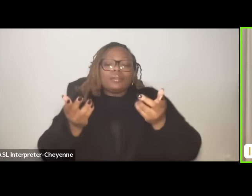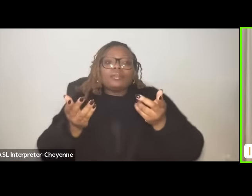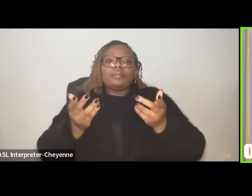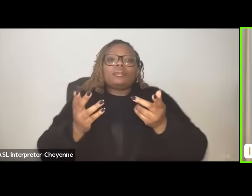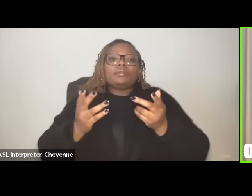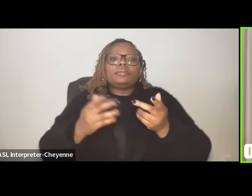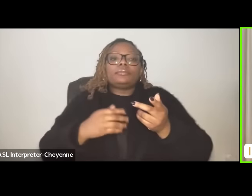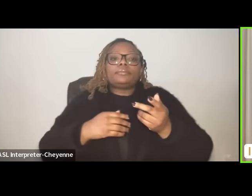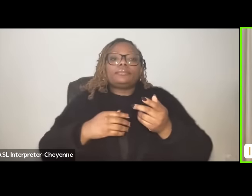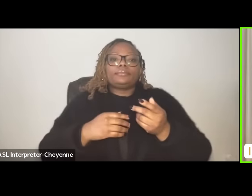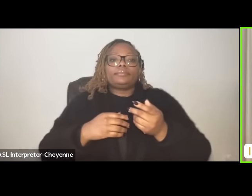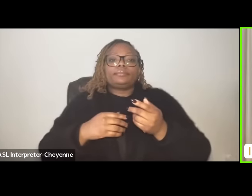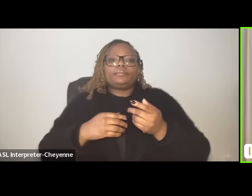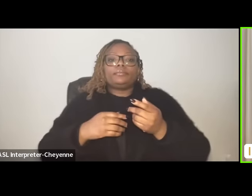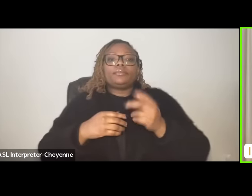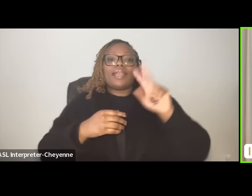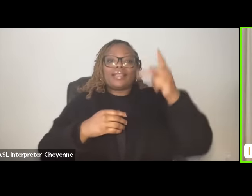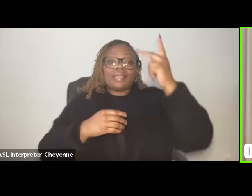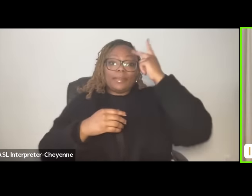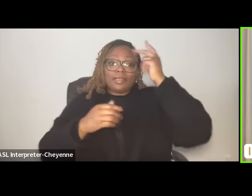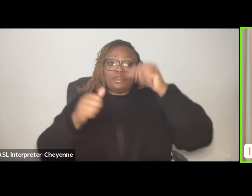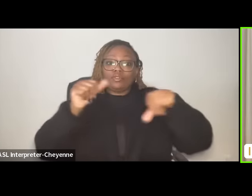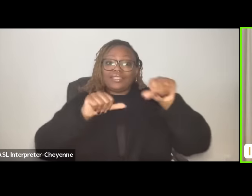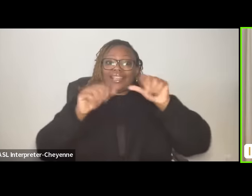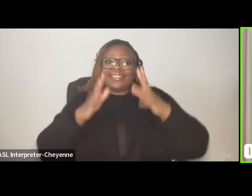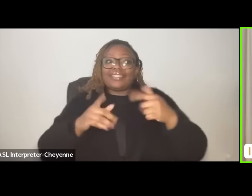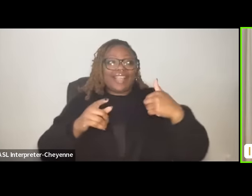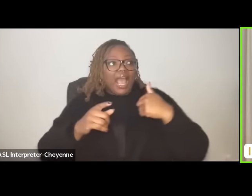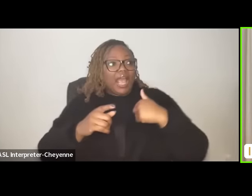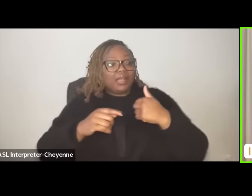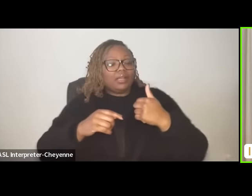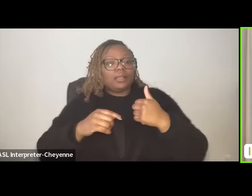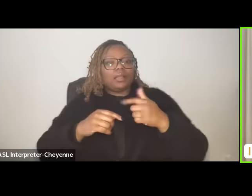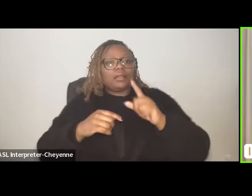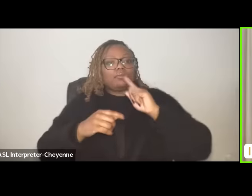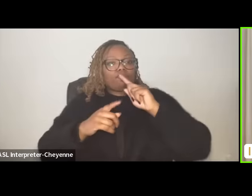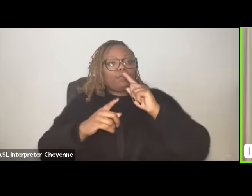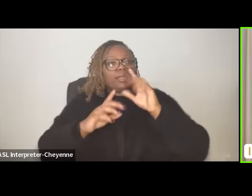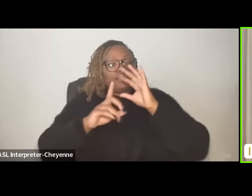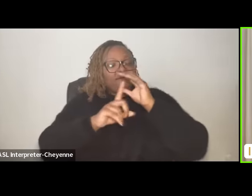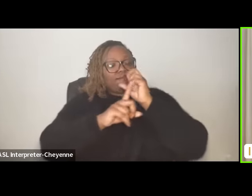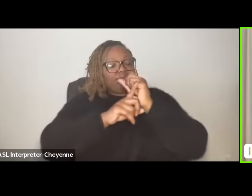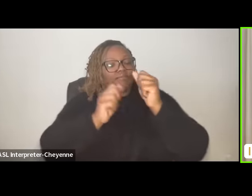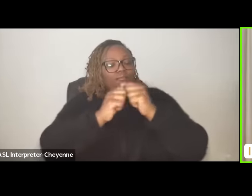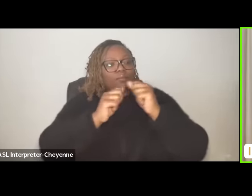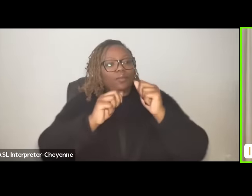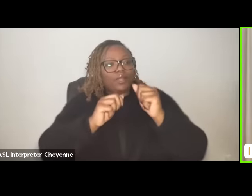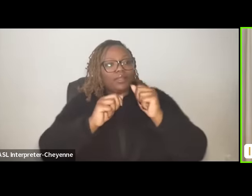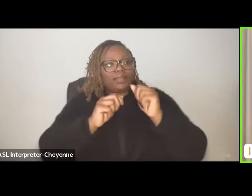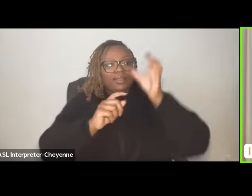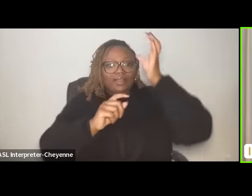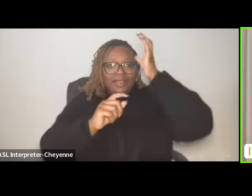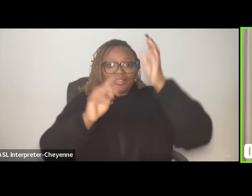a as a political scientist I really am drawn to this concept of diaspora because one of the